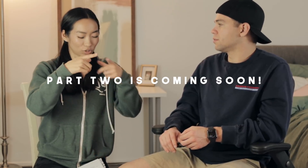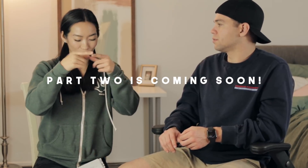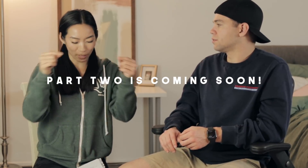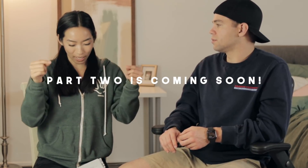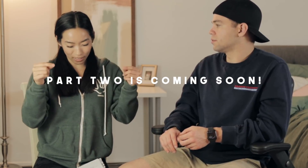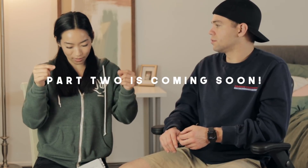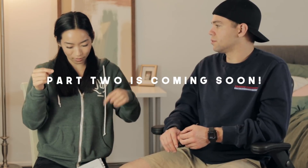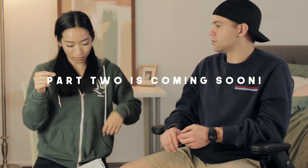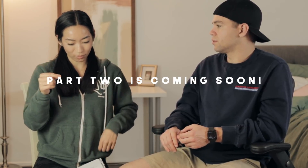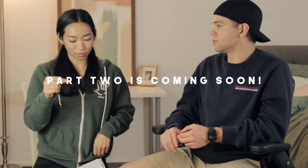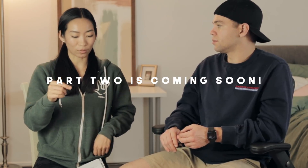c) Japan